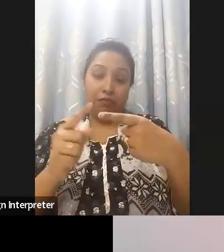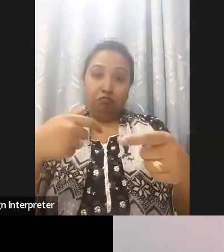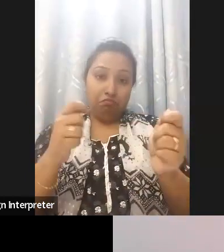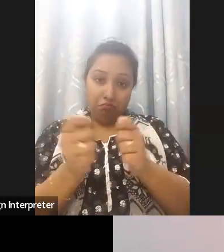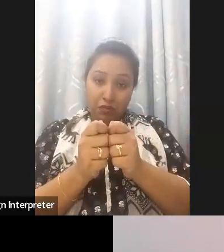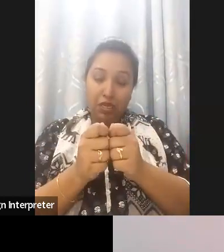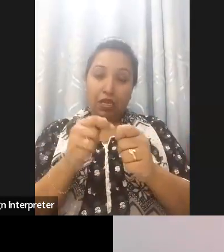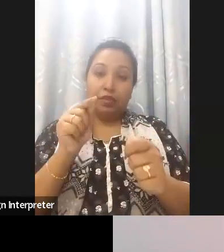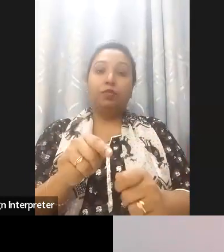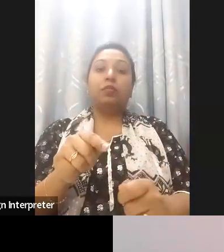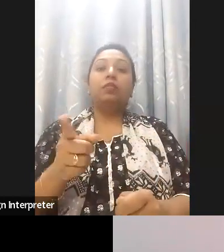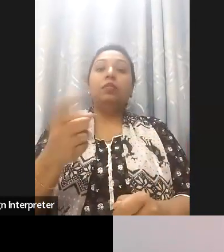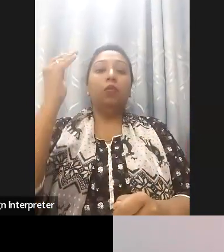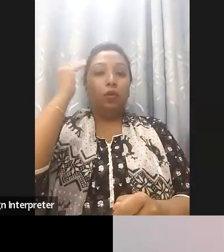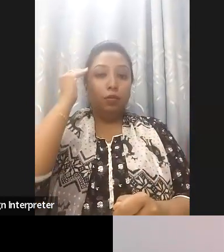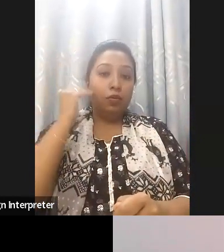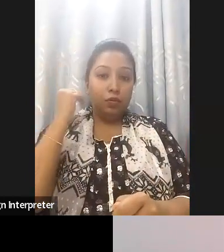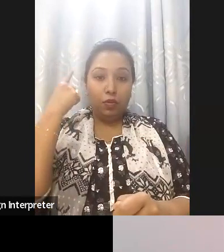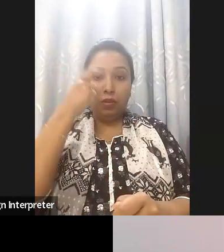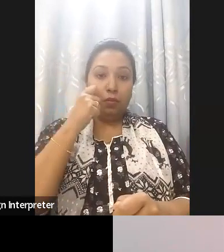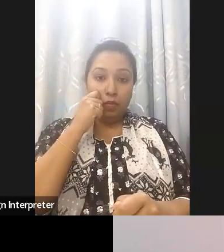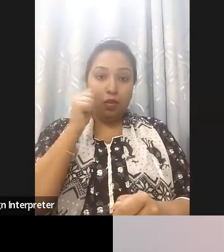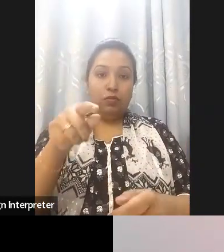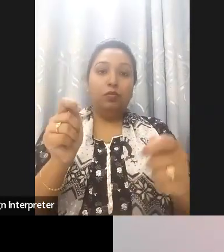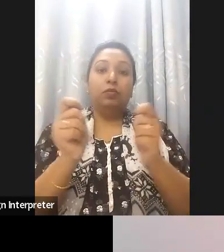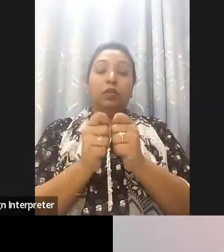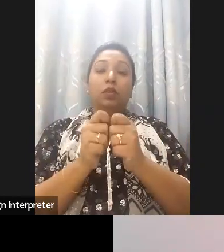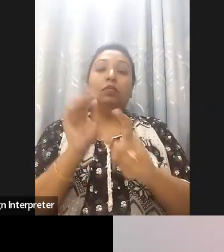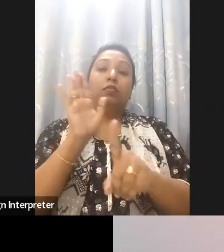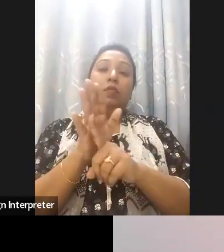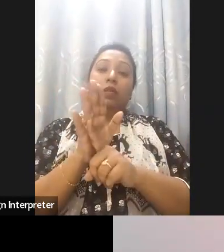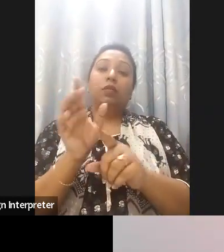organizations of persons with disabilities are well involved in digital accessibility advocacy.